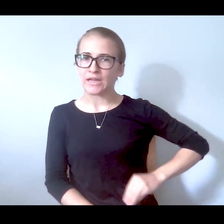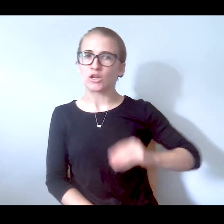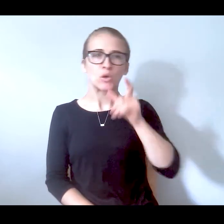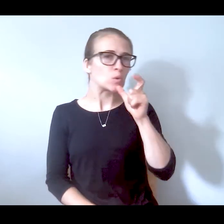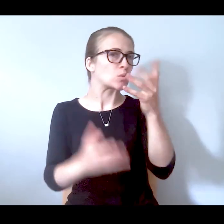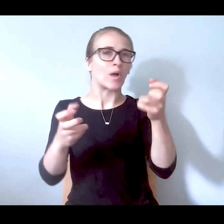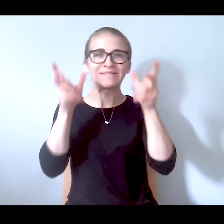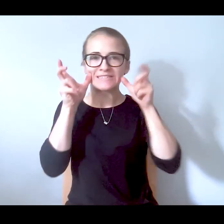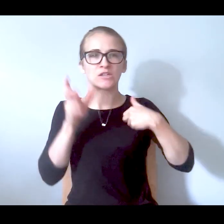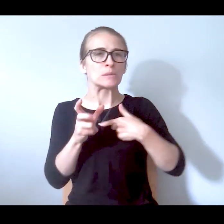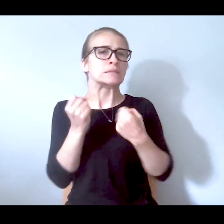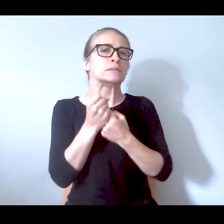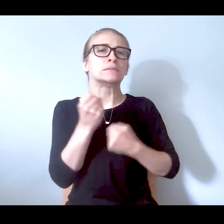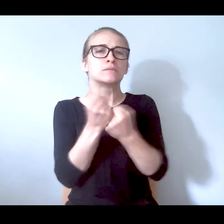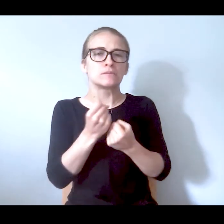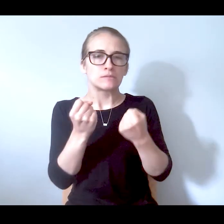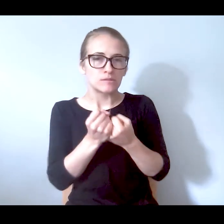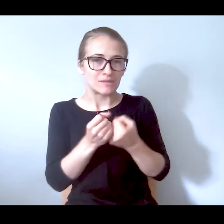mayor, whoever's going to hear it, especially right